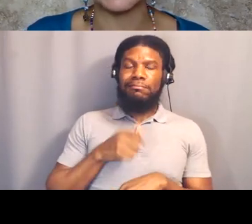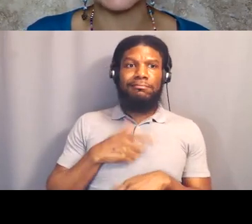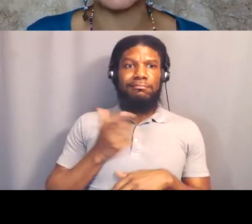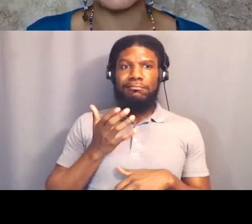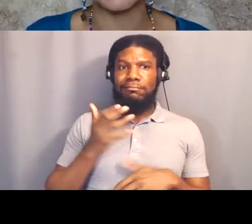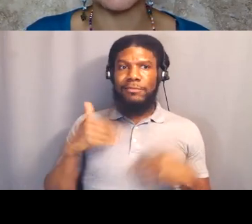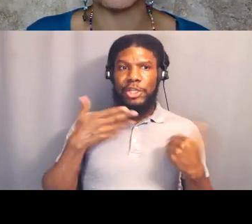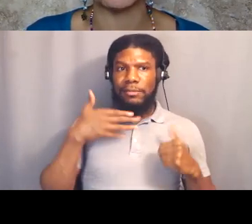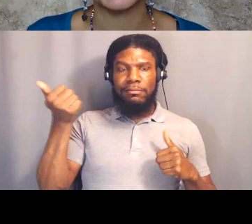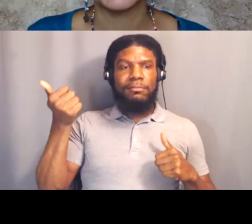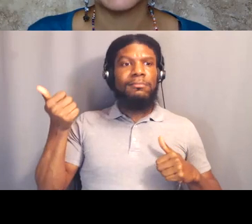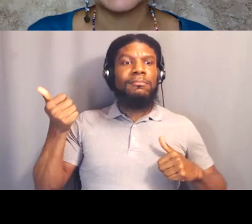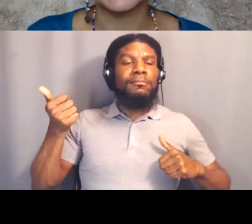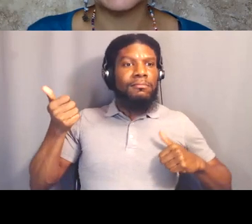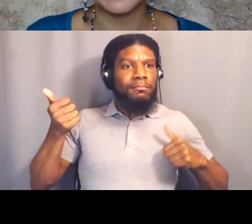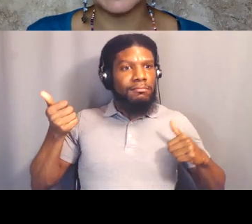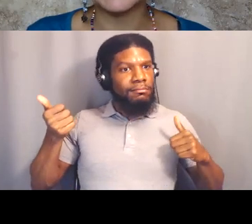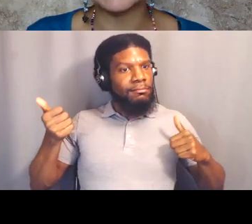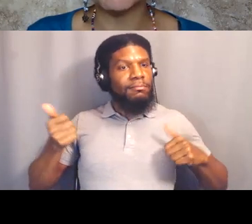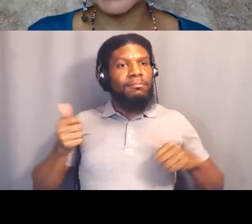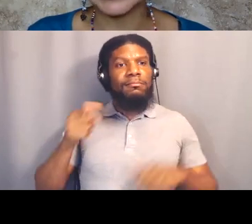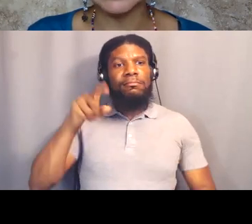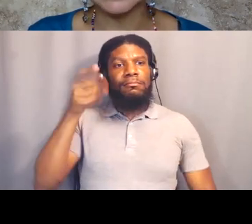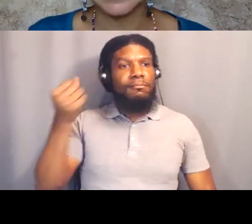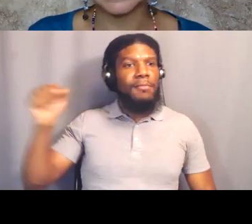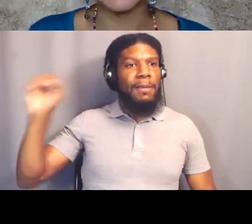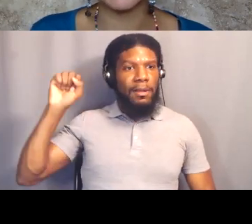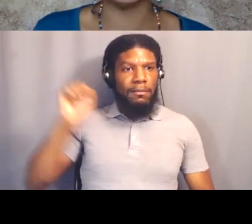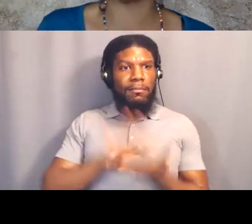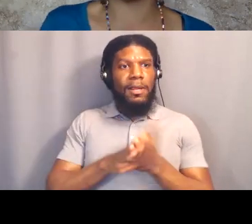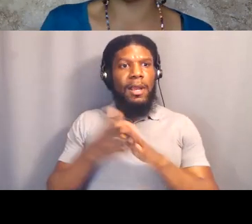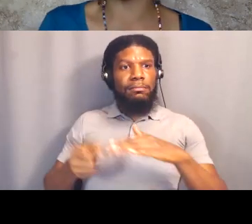And he died in prison at the age of 71.